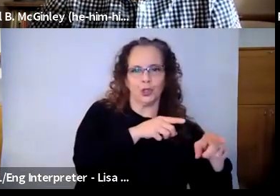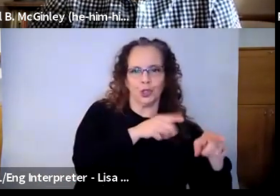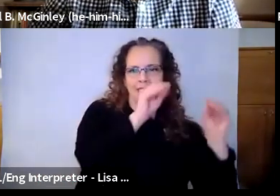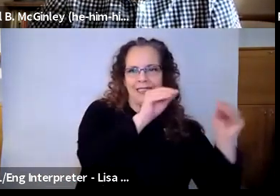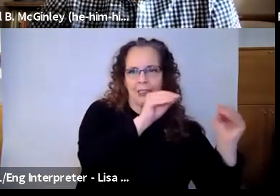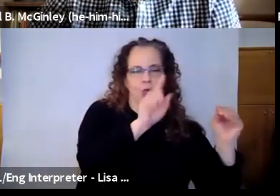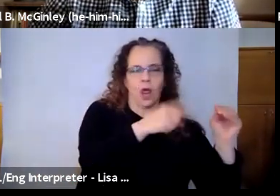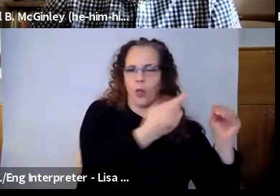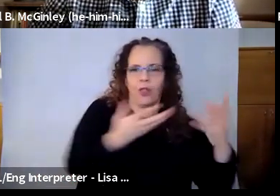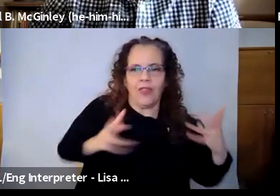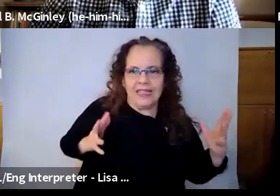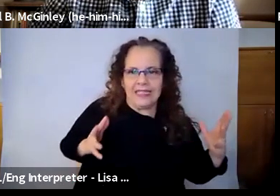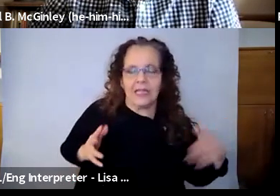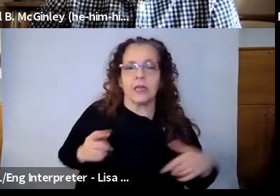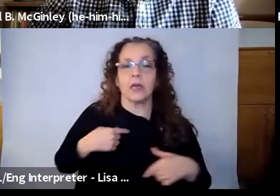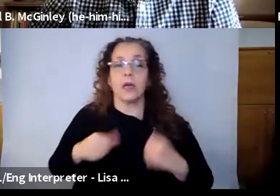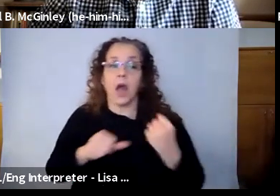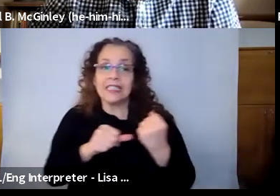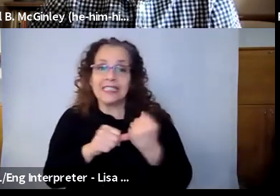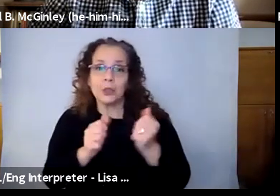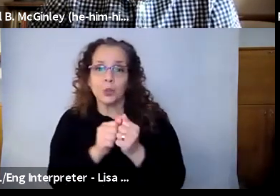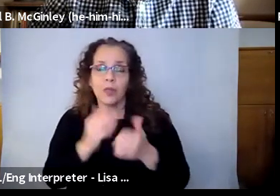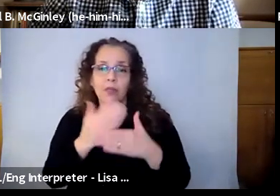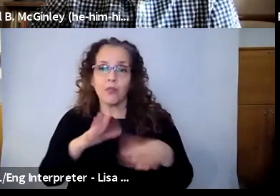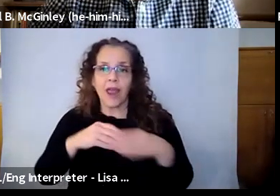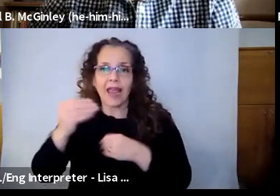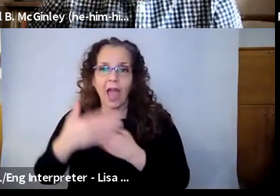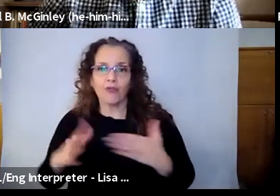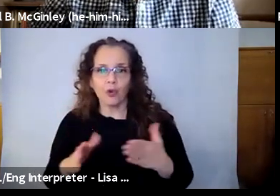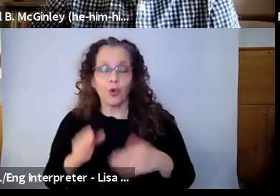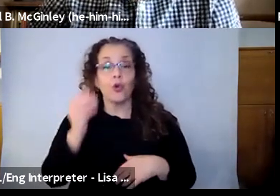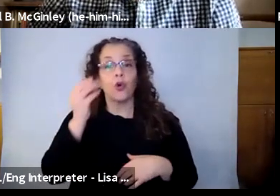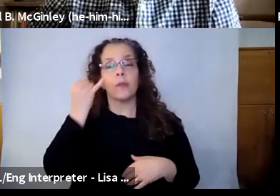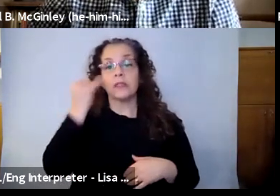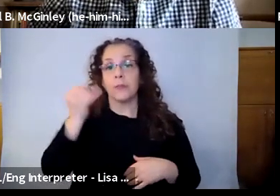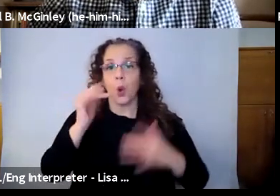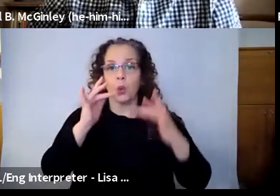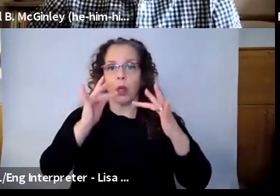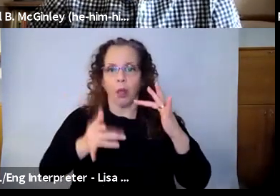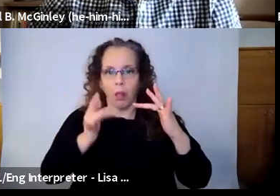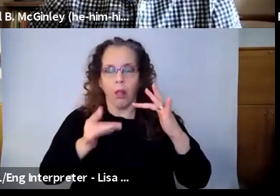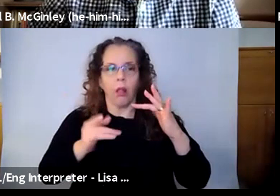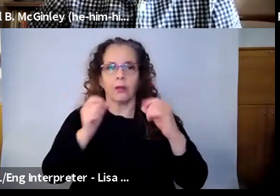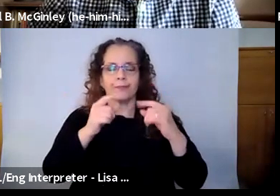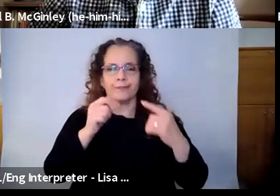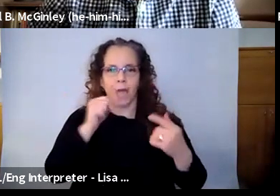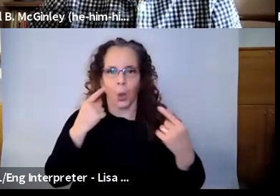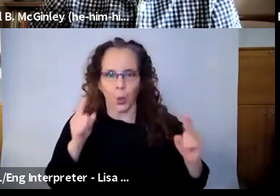breakout room. If the lead artist's internet fails, they can take over the class, so that's that's been sort of, I